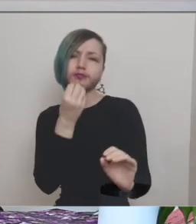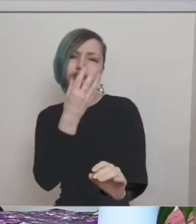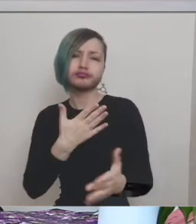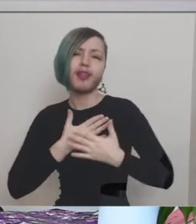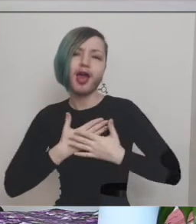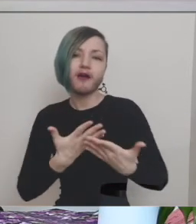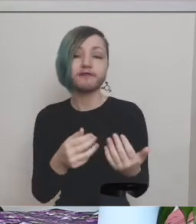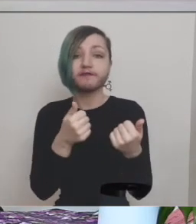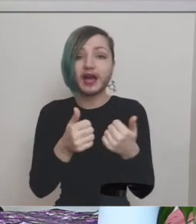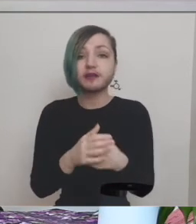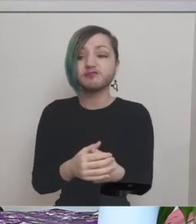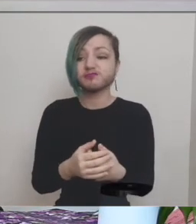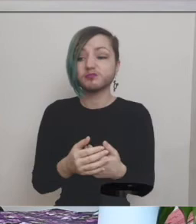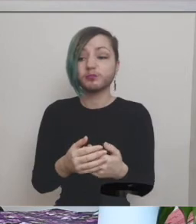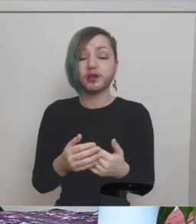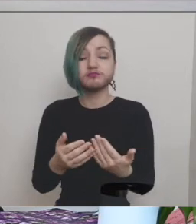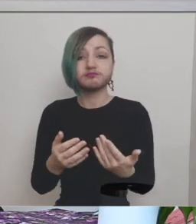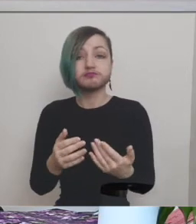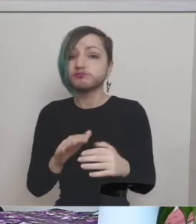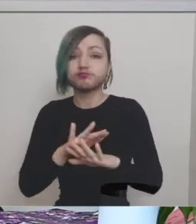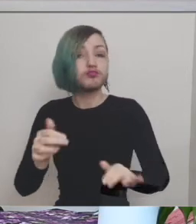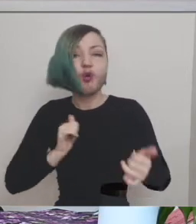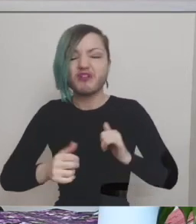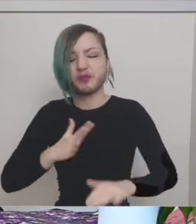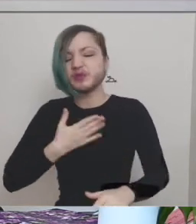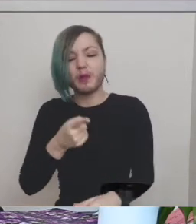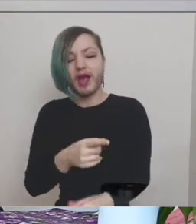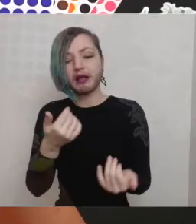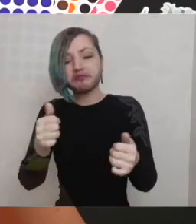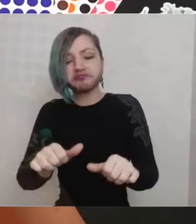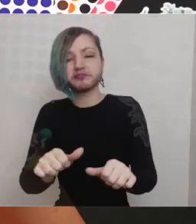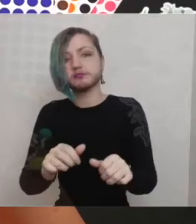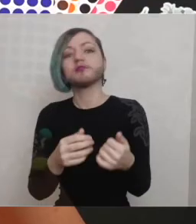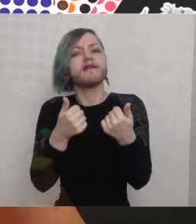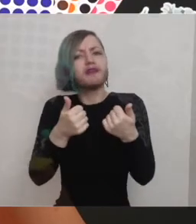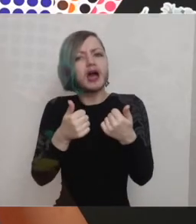connecting with a bit of relaxation